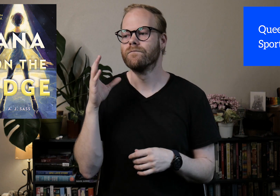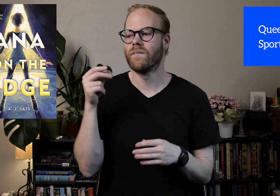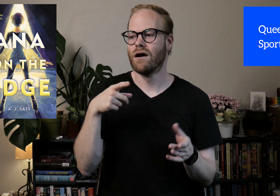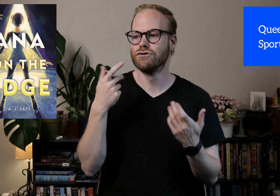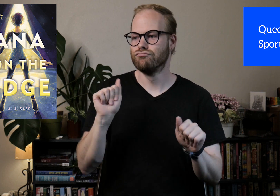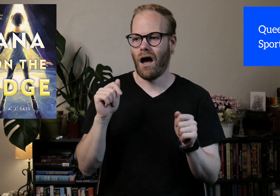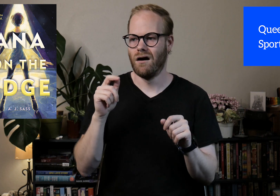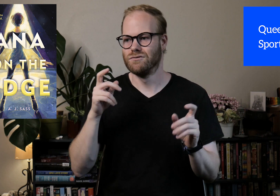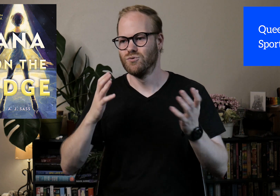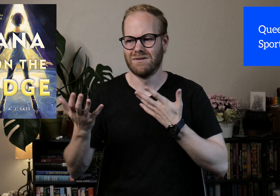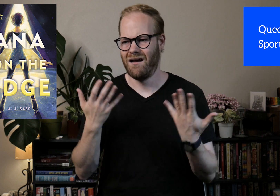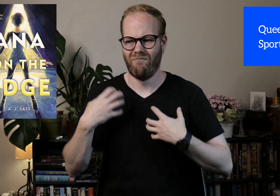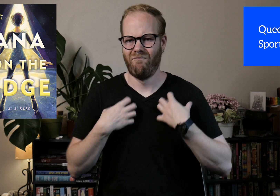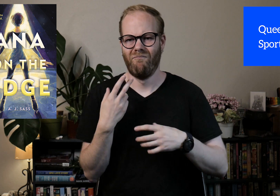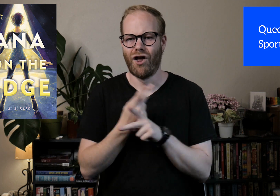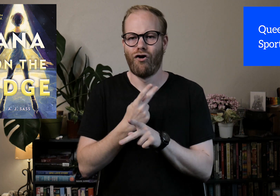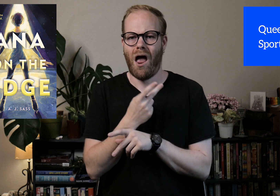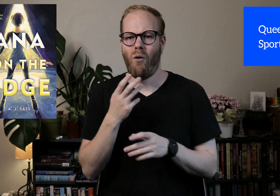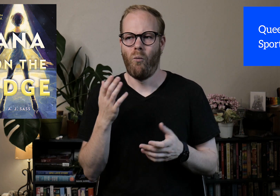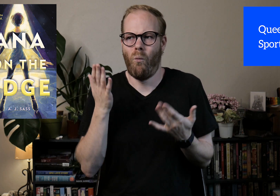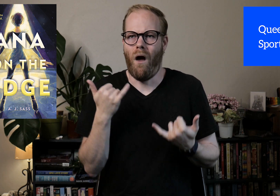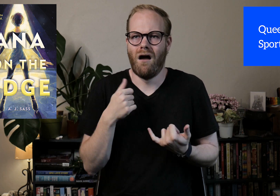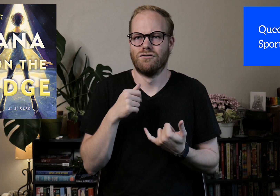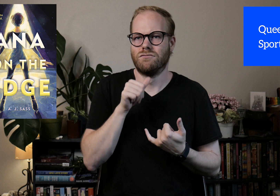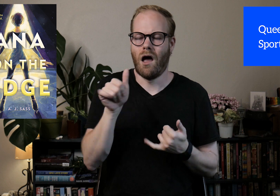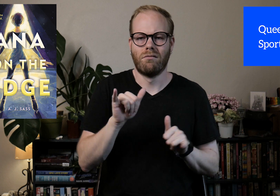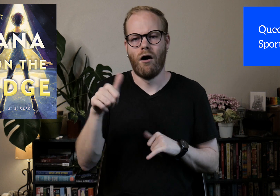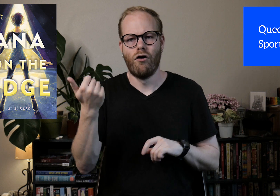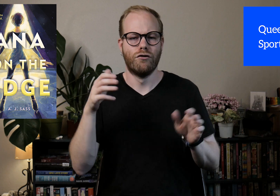And she's trying to figure out why she's not like the others...